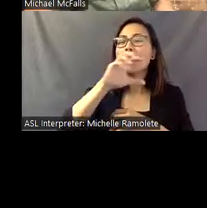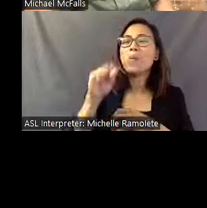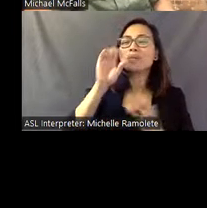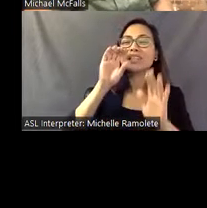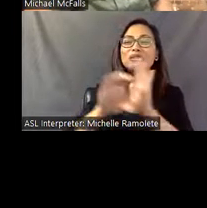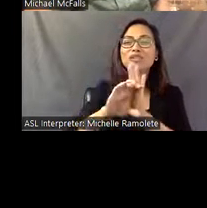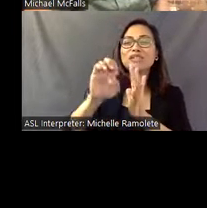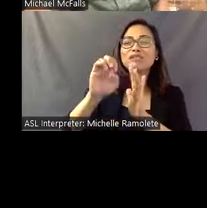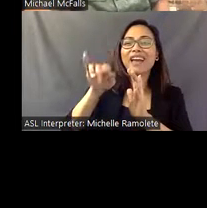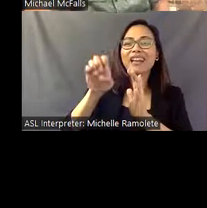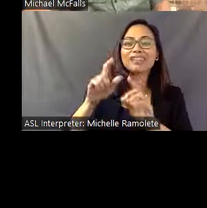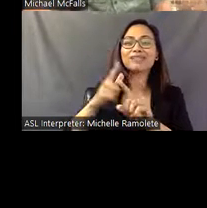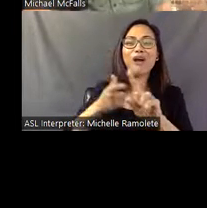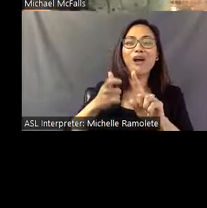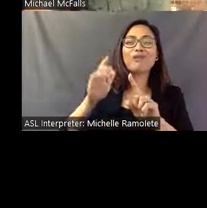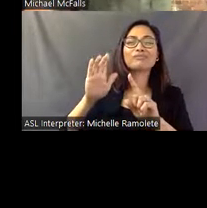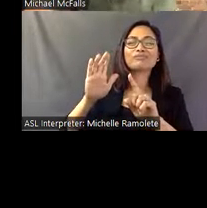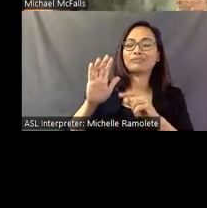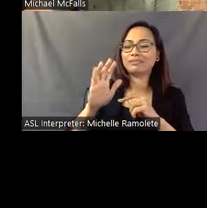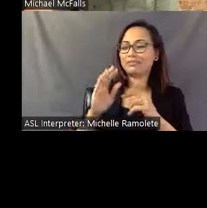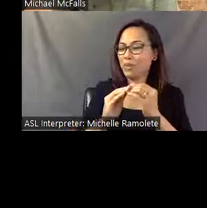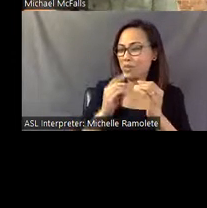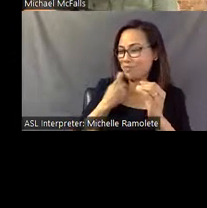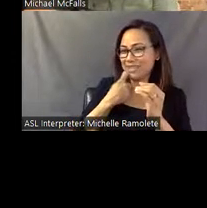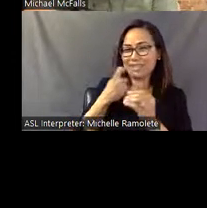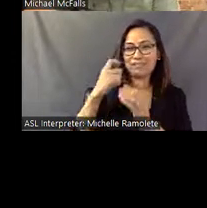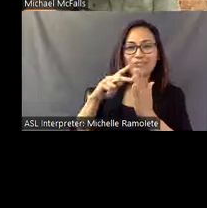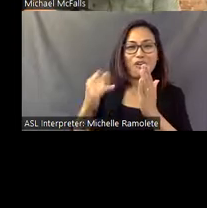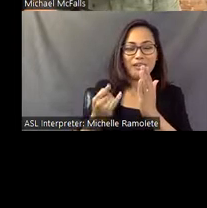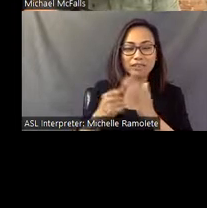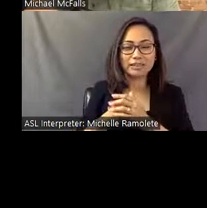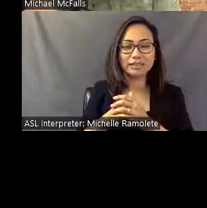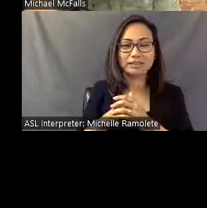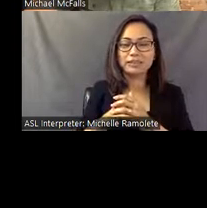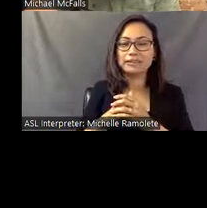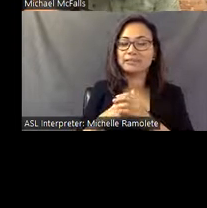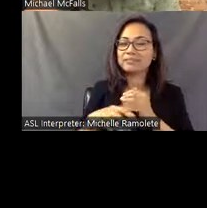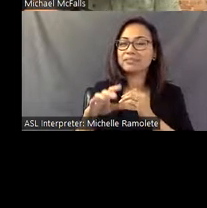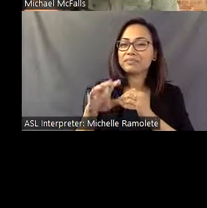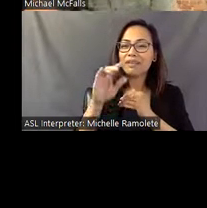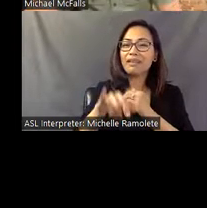that are from a more recent project Tedeschi Trucks Band did out of Pasaquan.